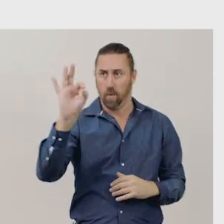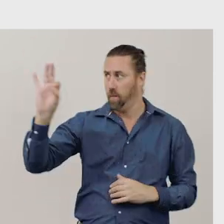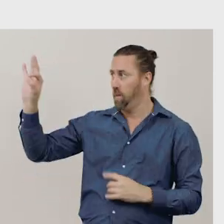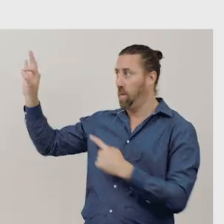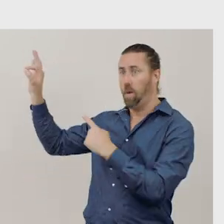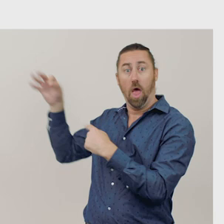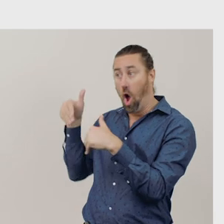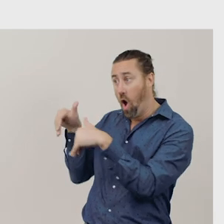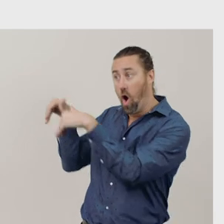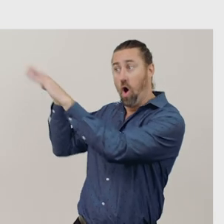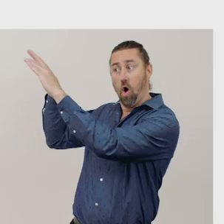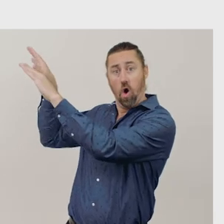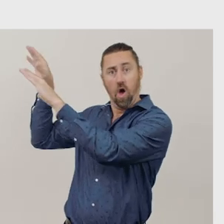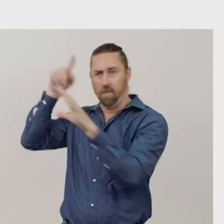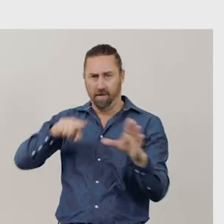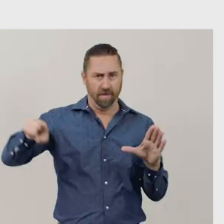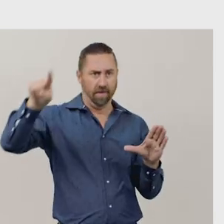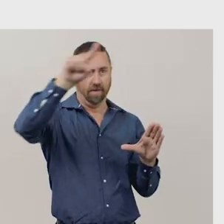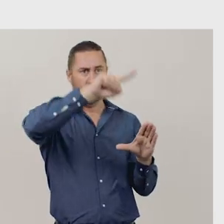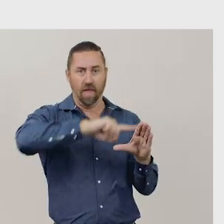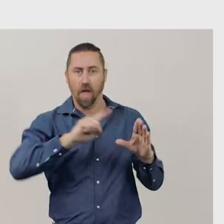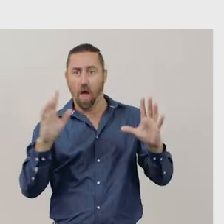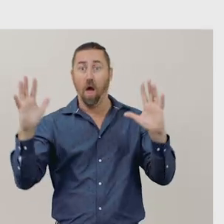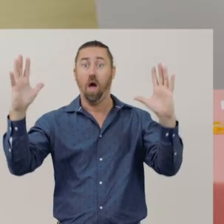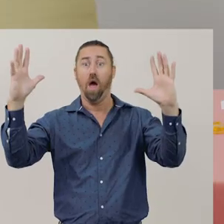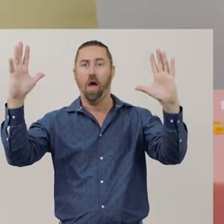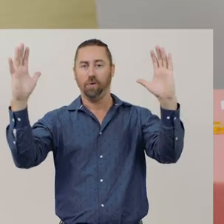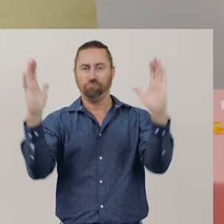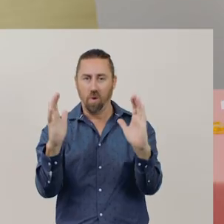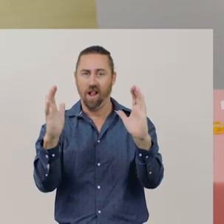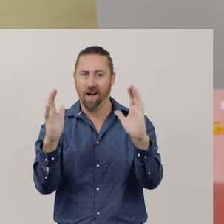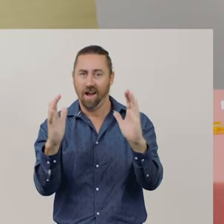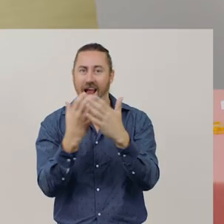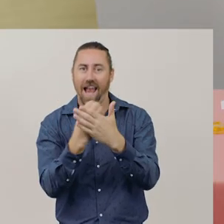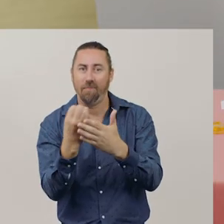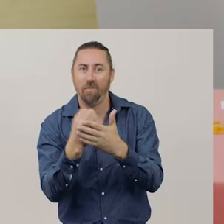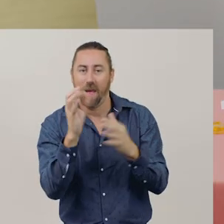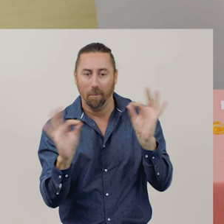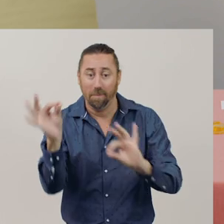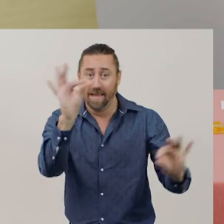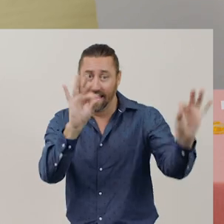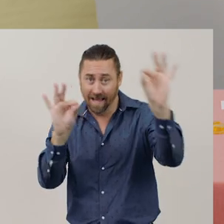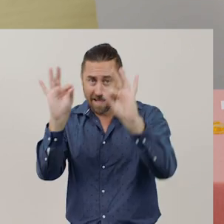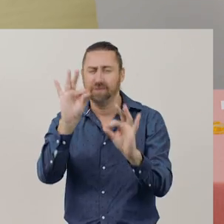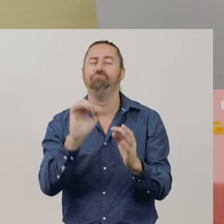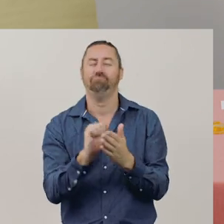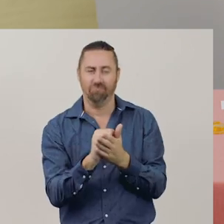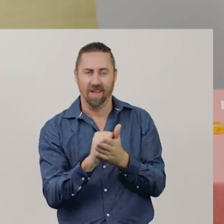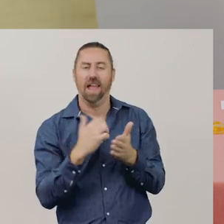The whole amount of bees has decreased, so I am confident it is a subtraction problem.